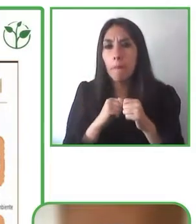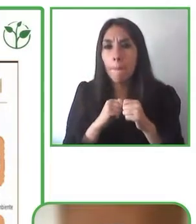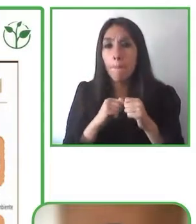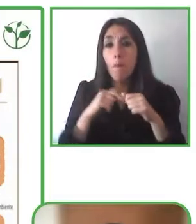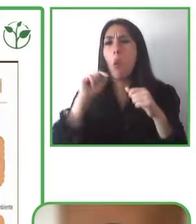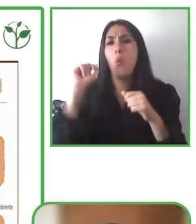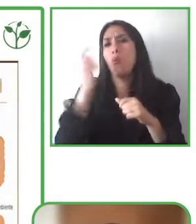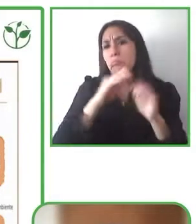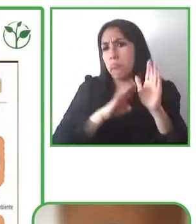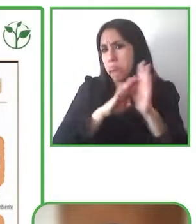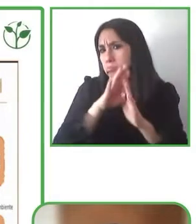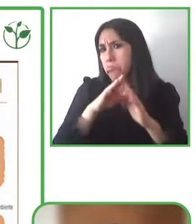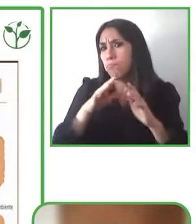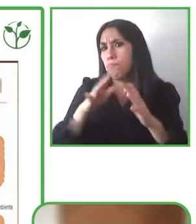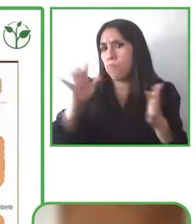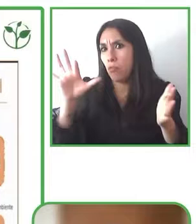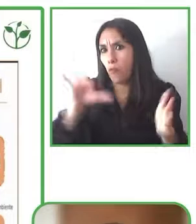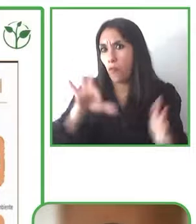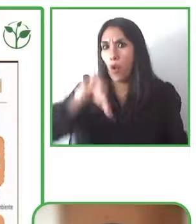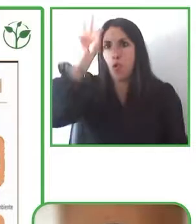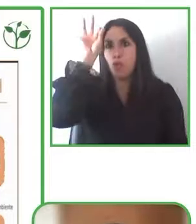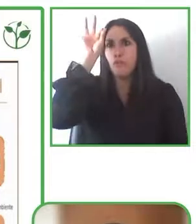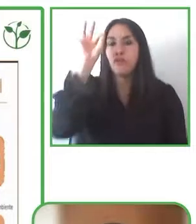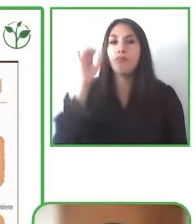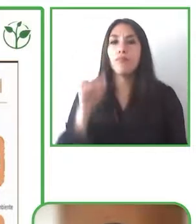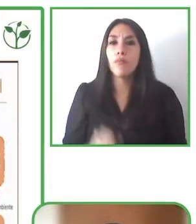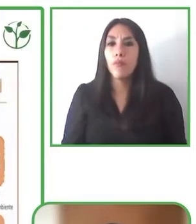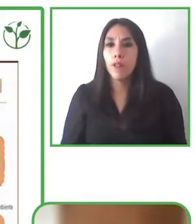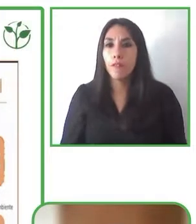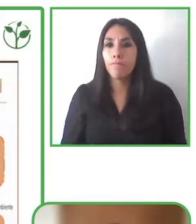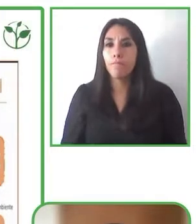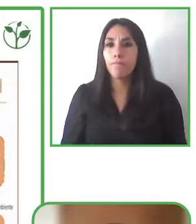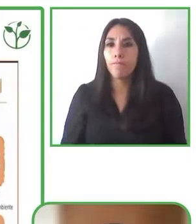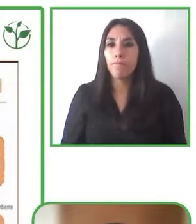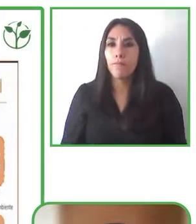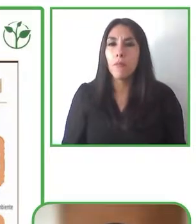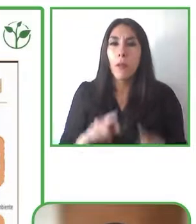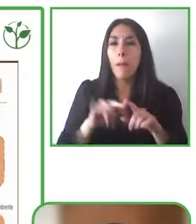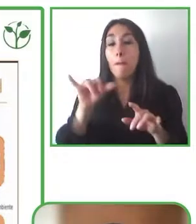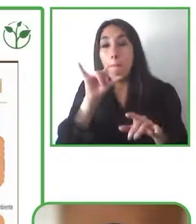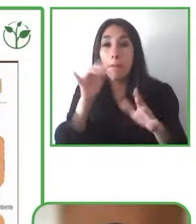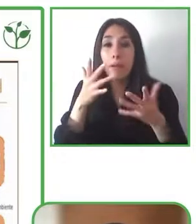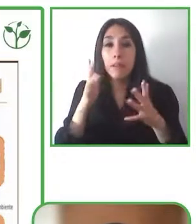where culture and art plays an important role and that is that goes, or